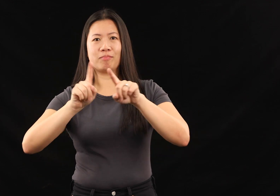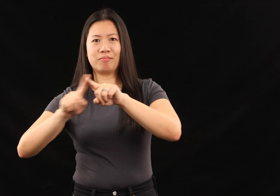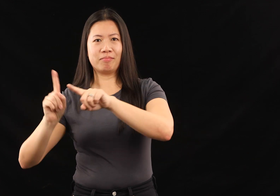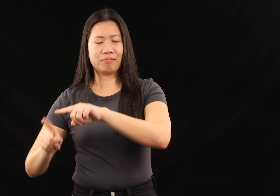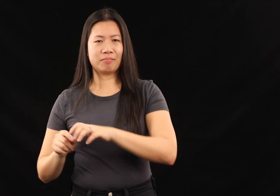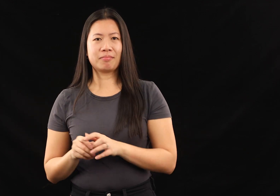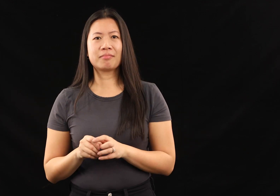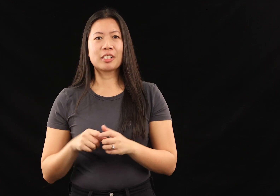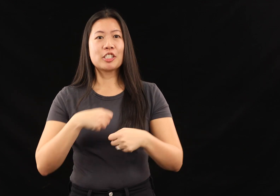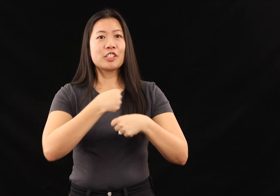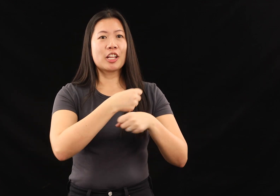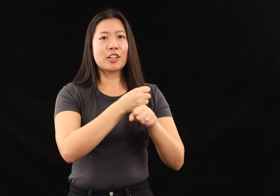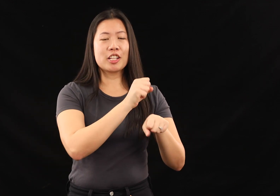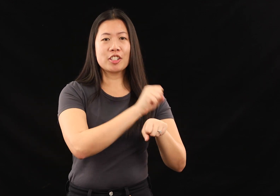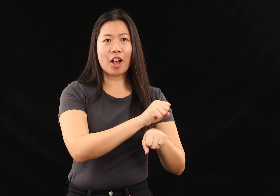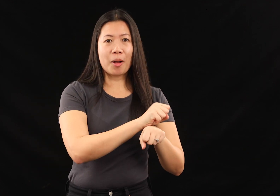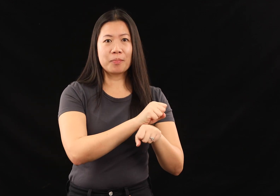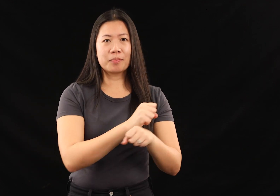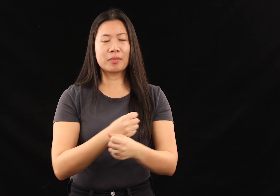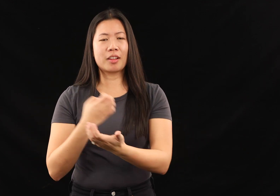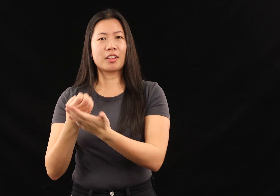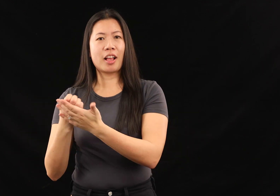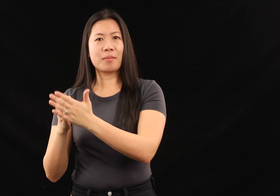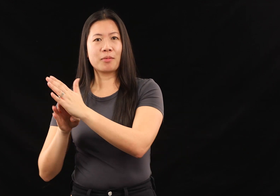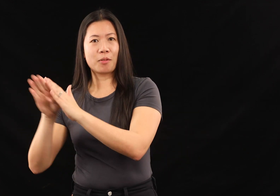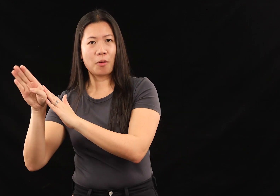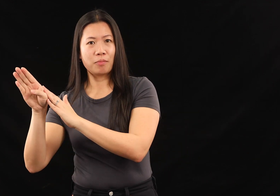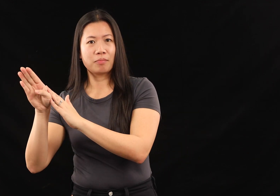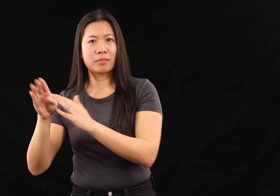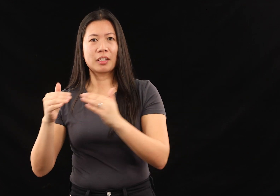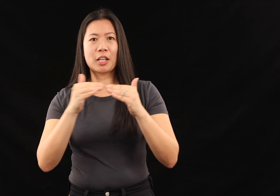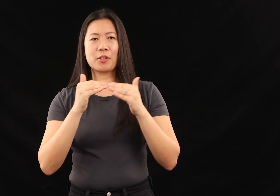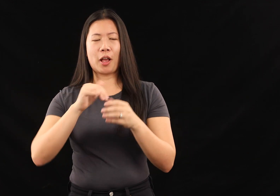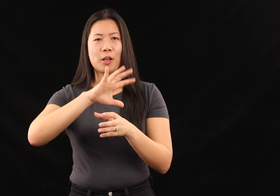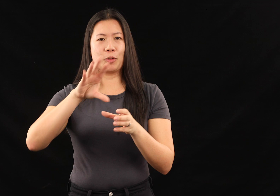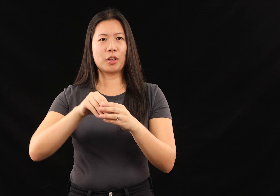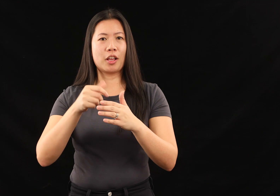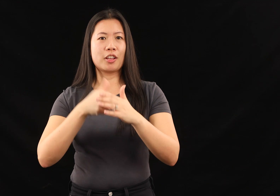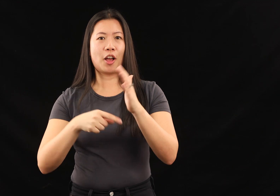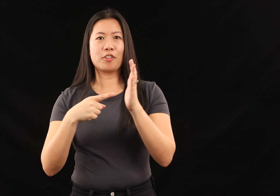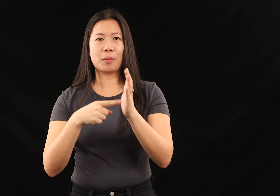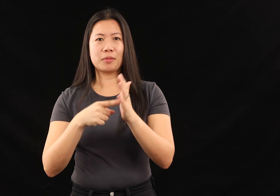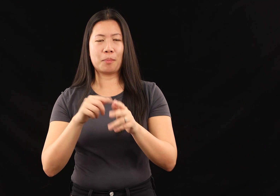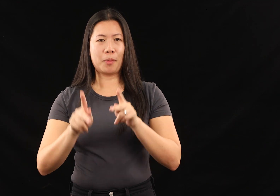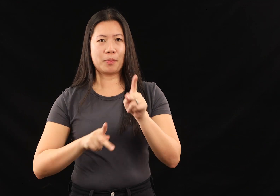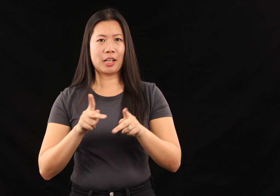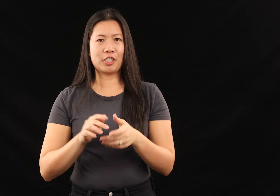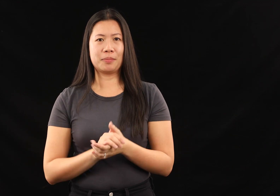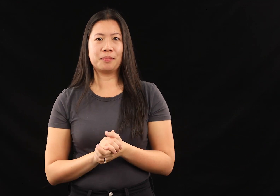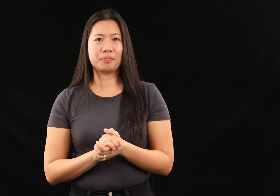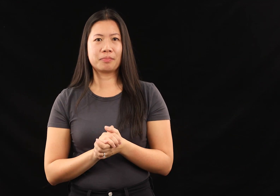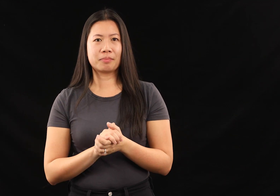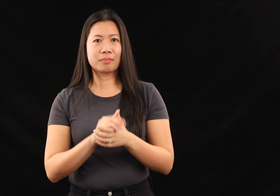companies generate jobs, economic growth, and equality within underrepresented populations.